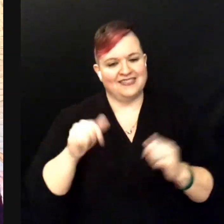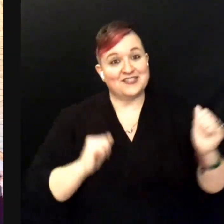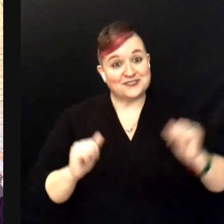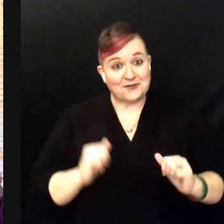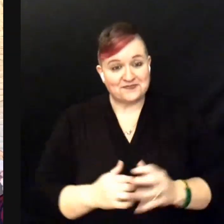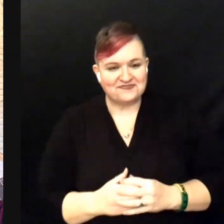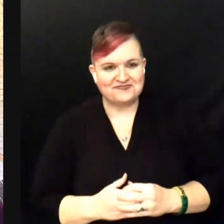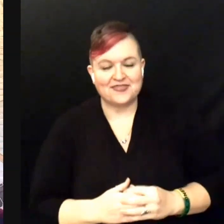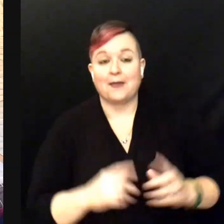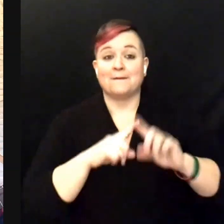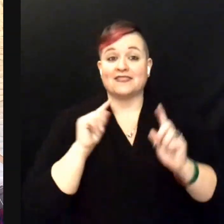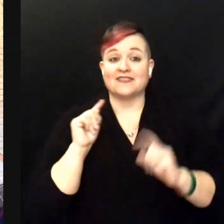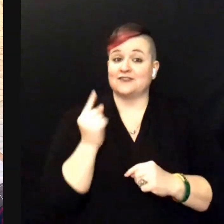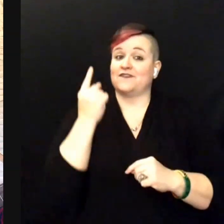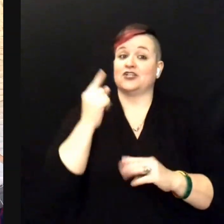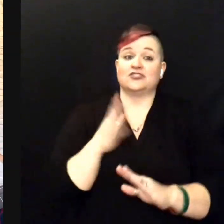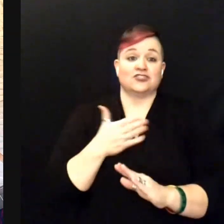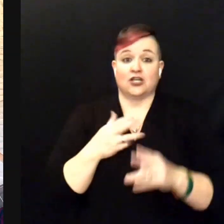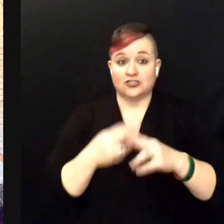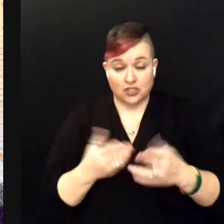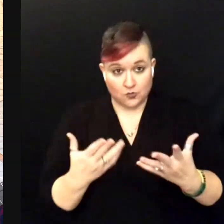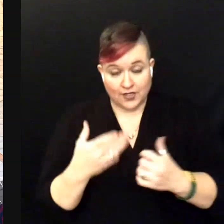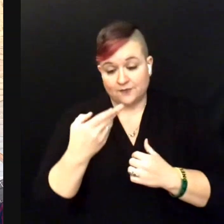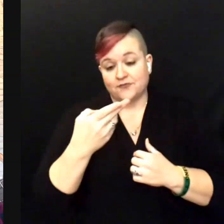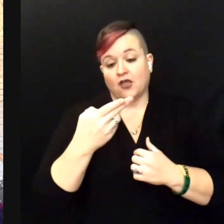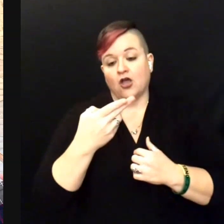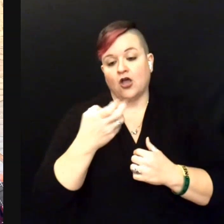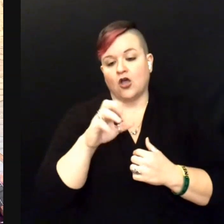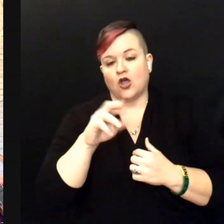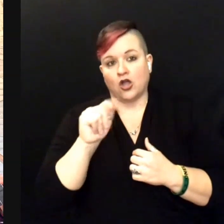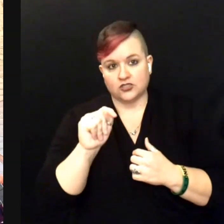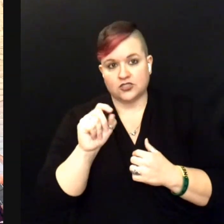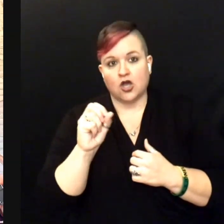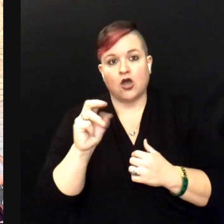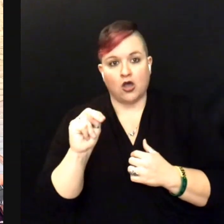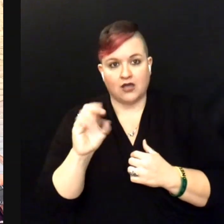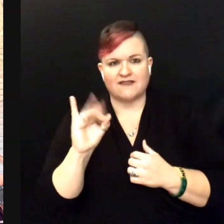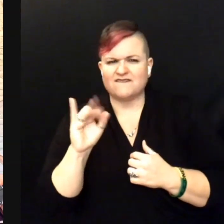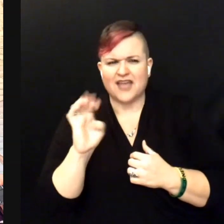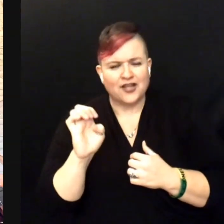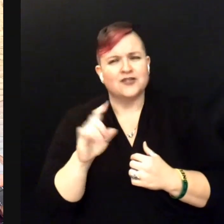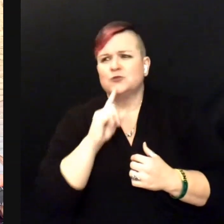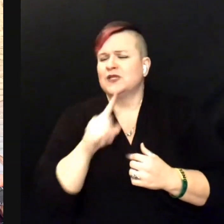But this first song is called "Heart on Fire" and it's just about